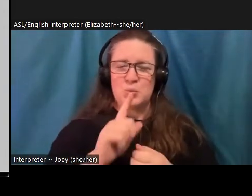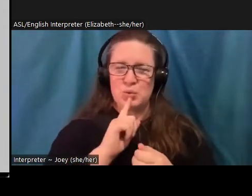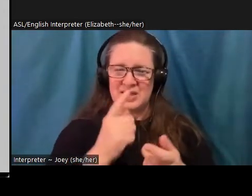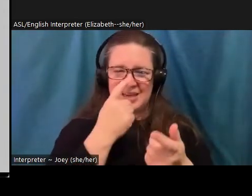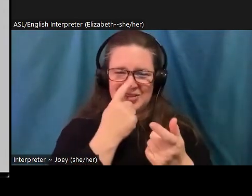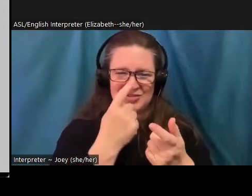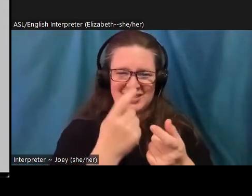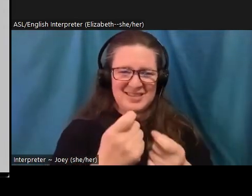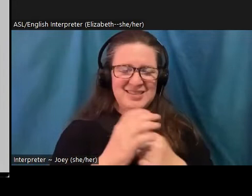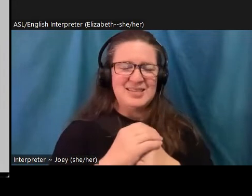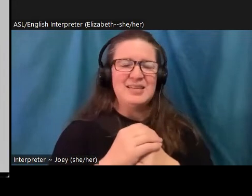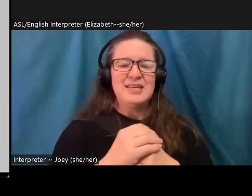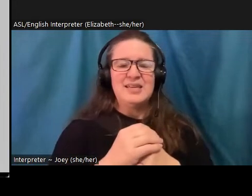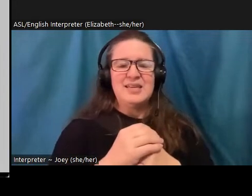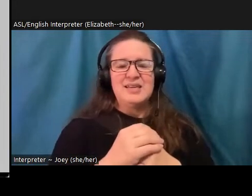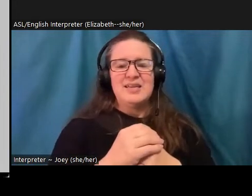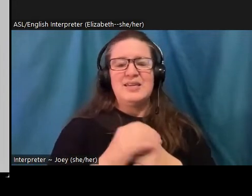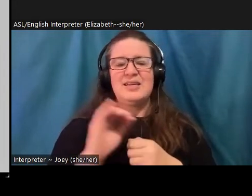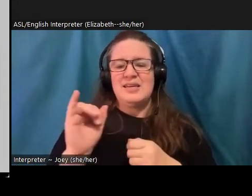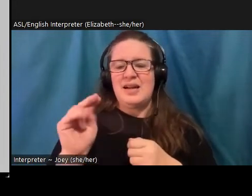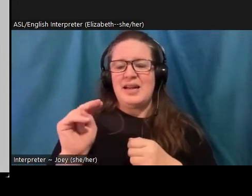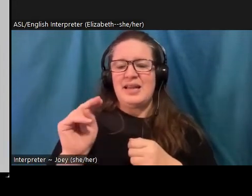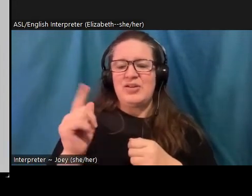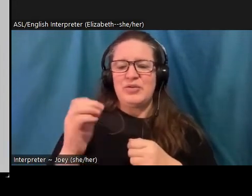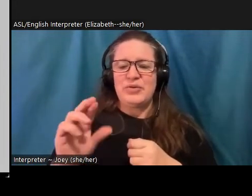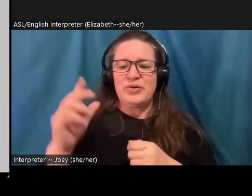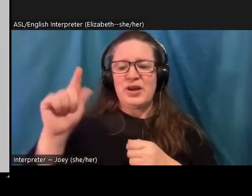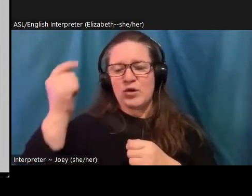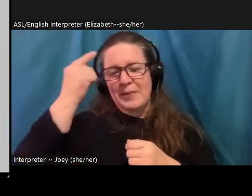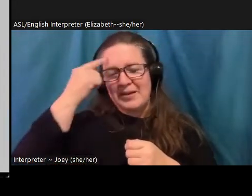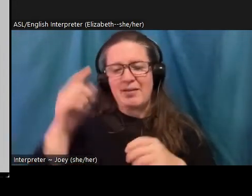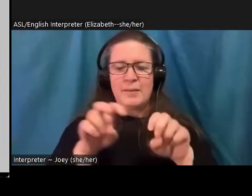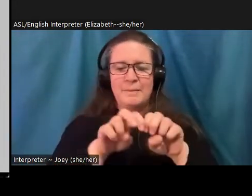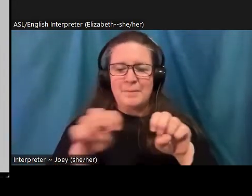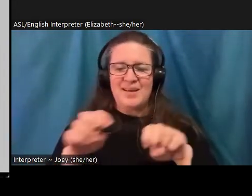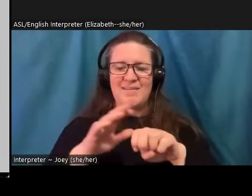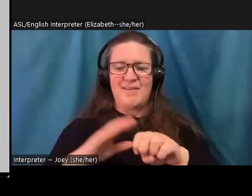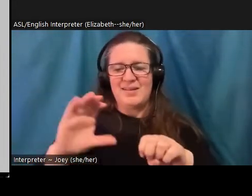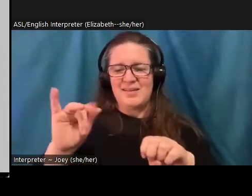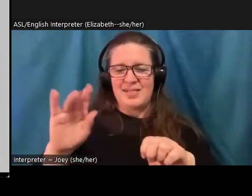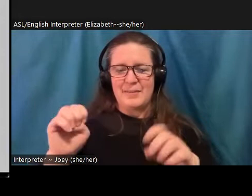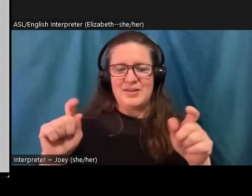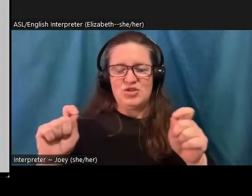Intergovernmental Panel on Climate Change is now recommending, what they refer to as an inner transition, to